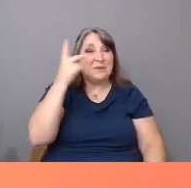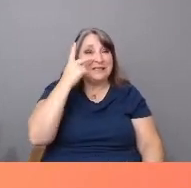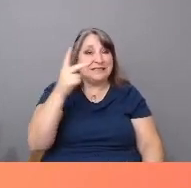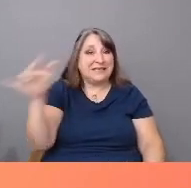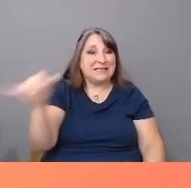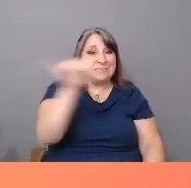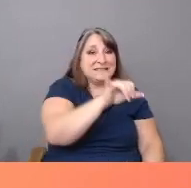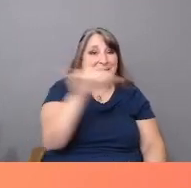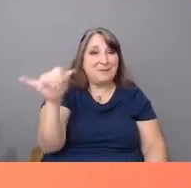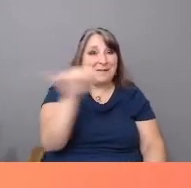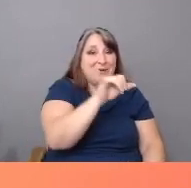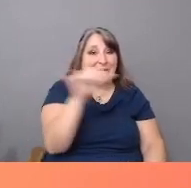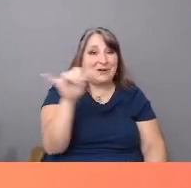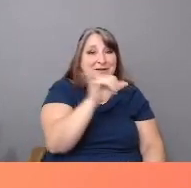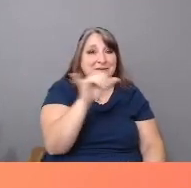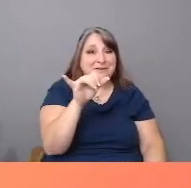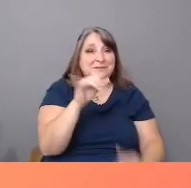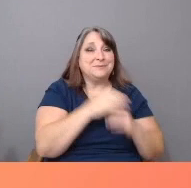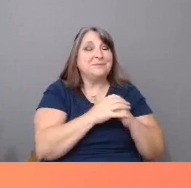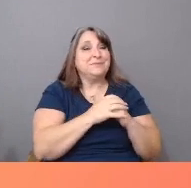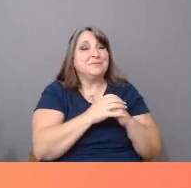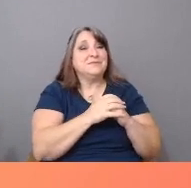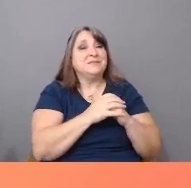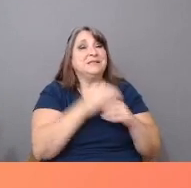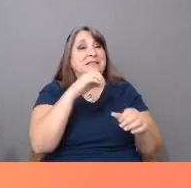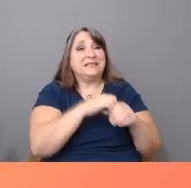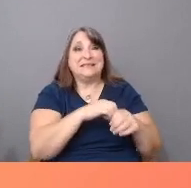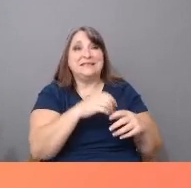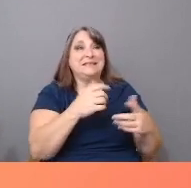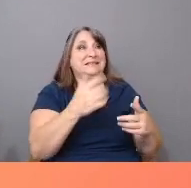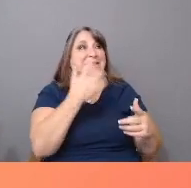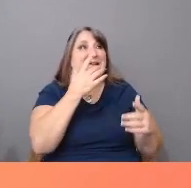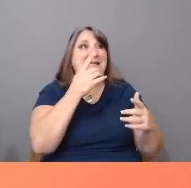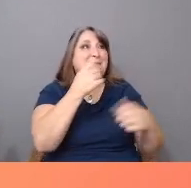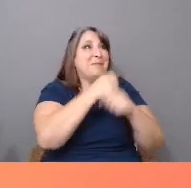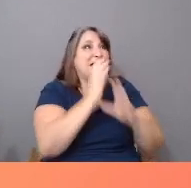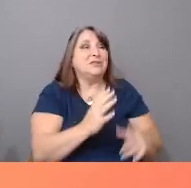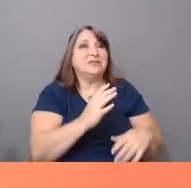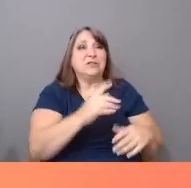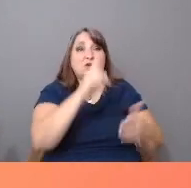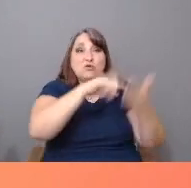and funders, as well as for tastemakers, critics, reviewers, programmers.